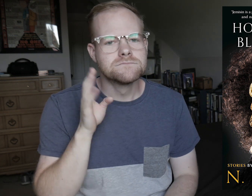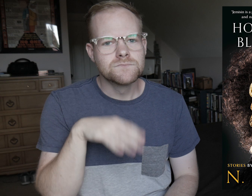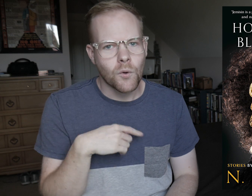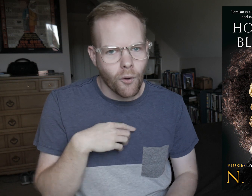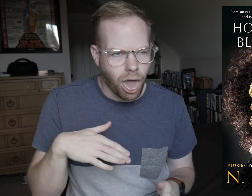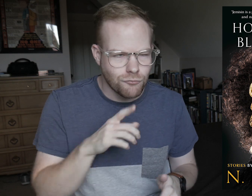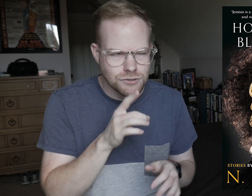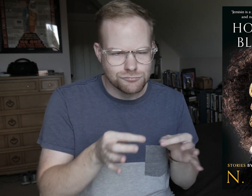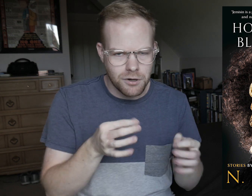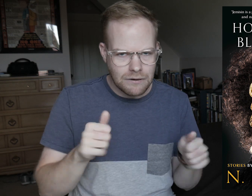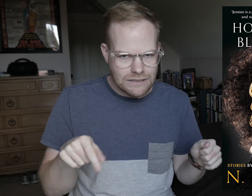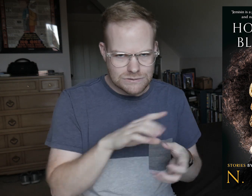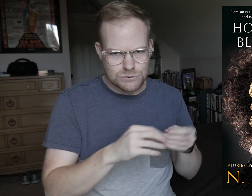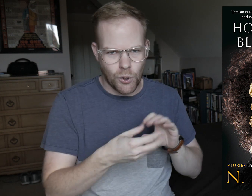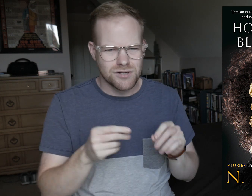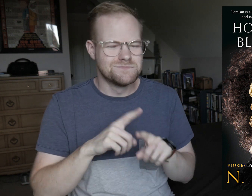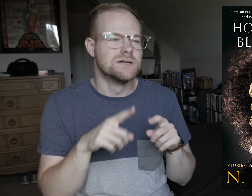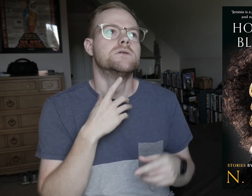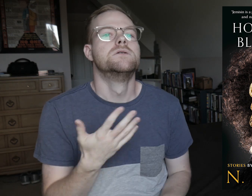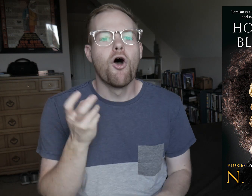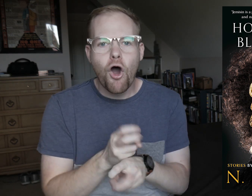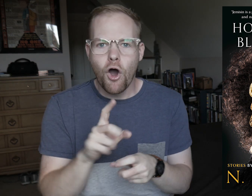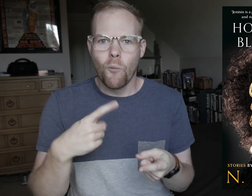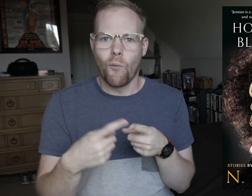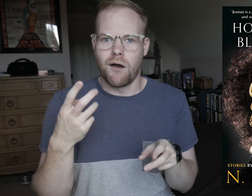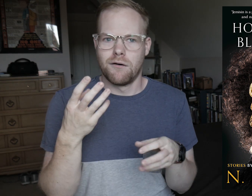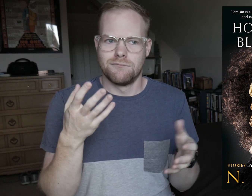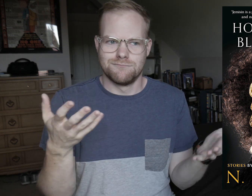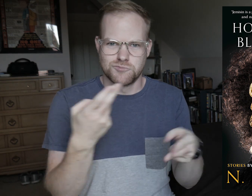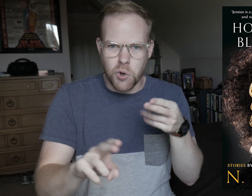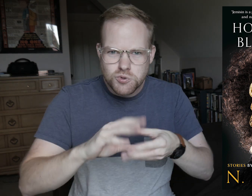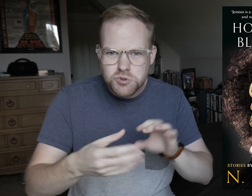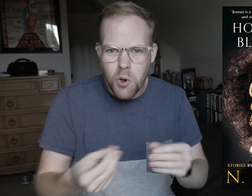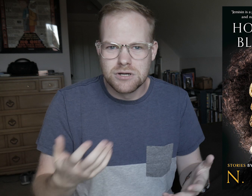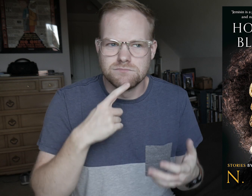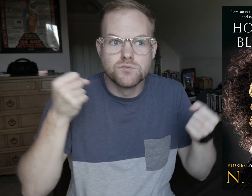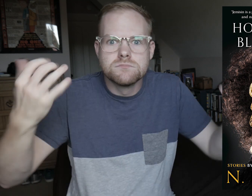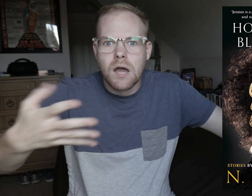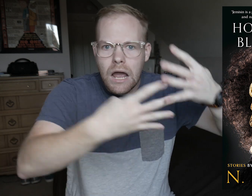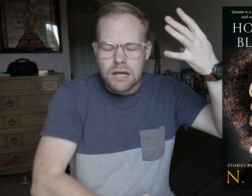I know I haven’t really described any of the stories, but it’s so hard when they’re short stories and there’s so many of them.